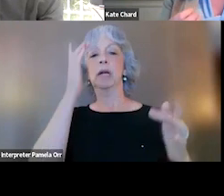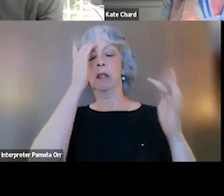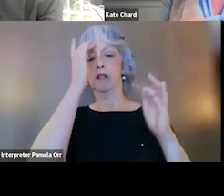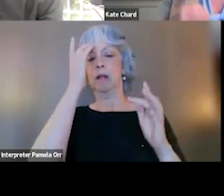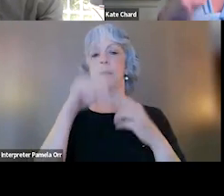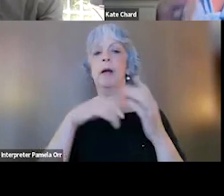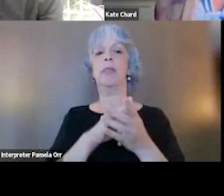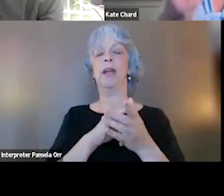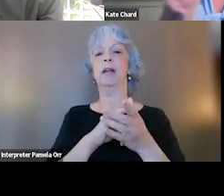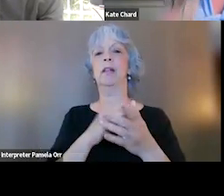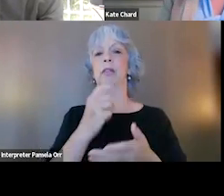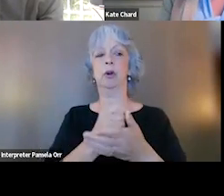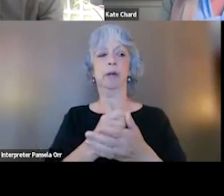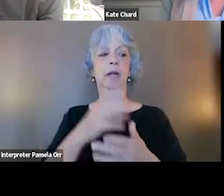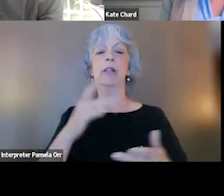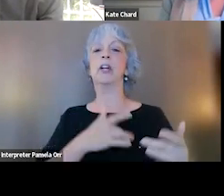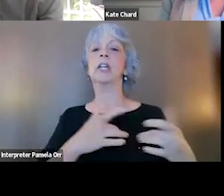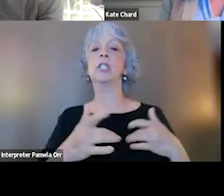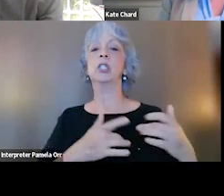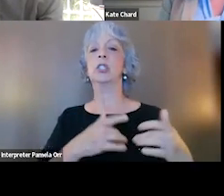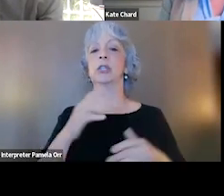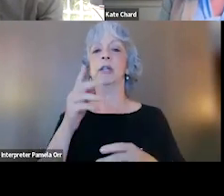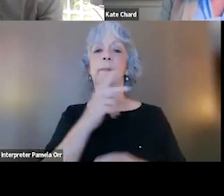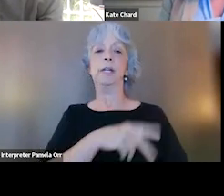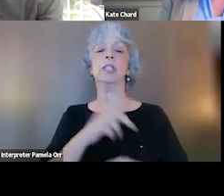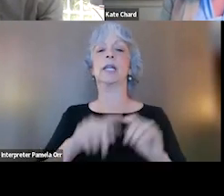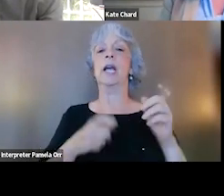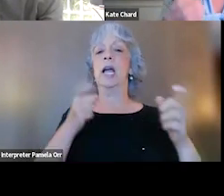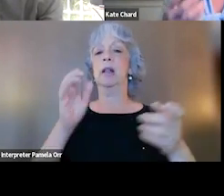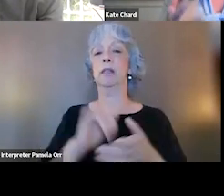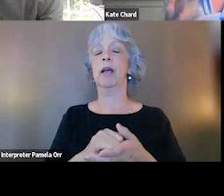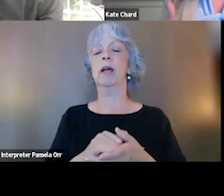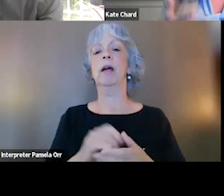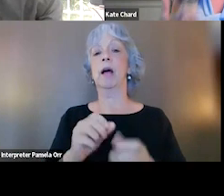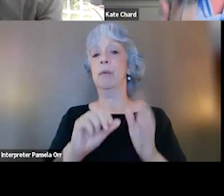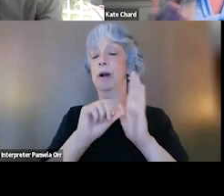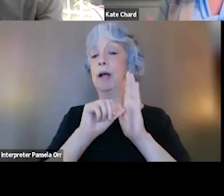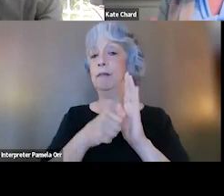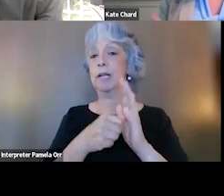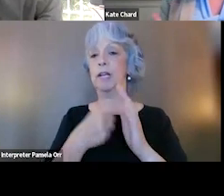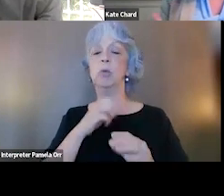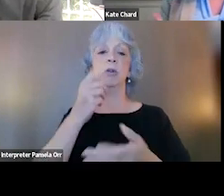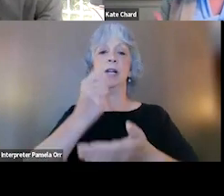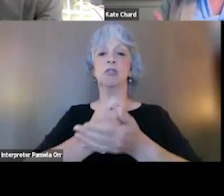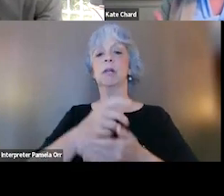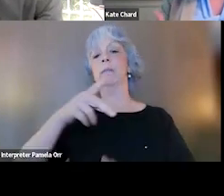because they're worried that patients can't handle it. And so I wanna highlight that when we do not treat PTSD,